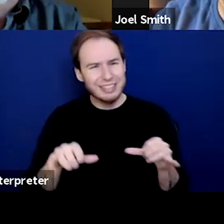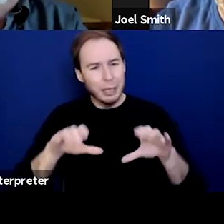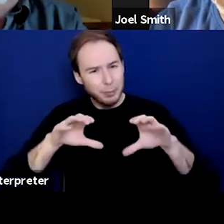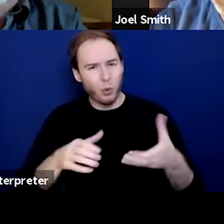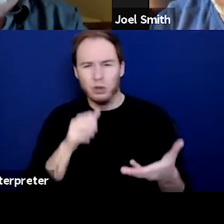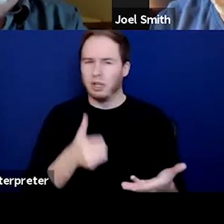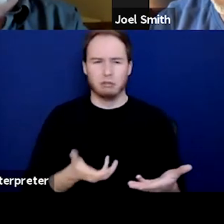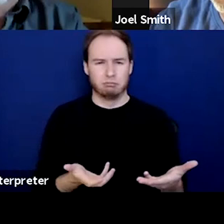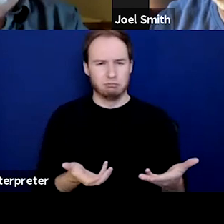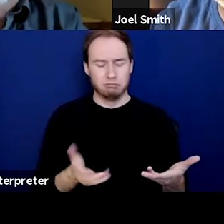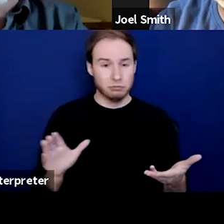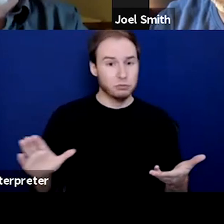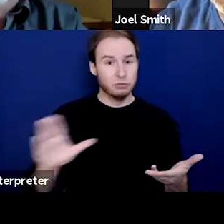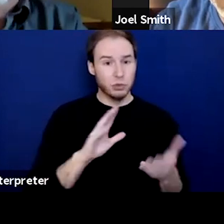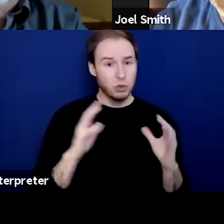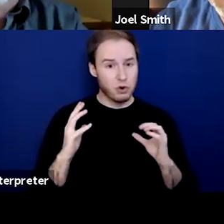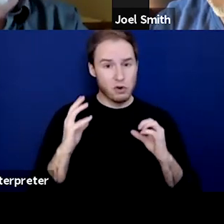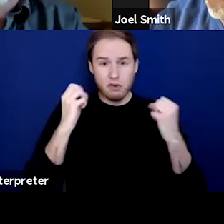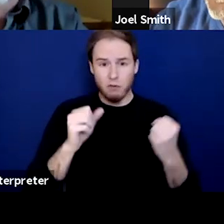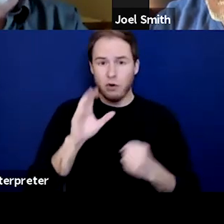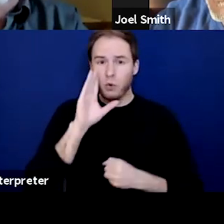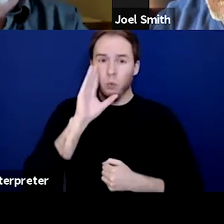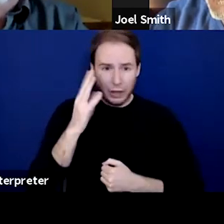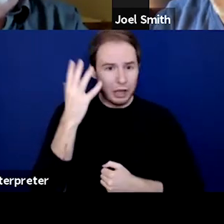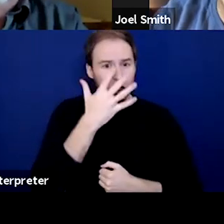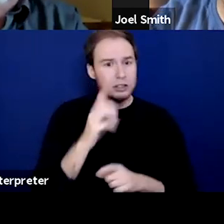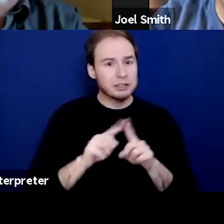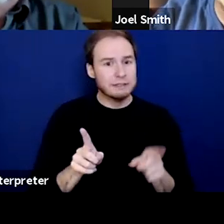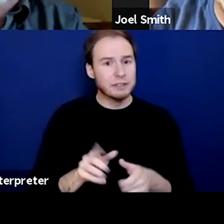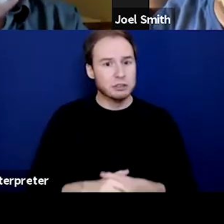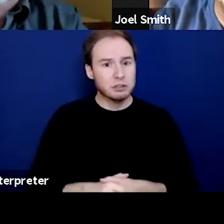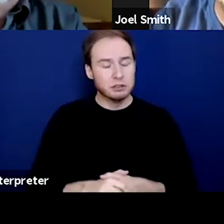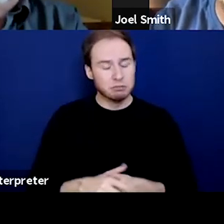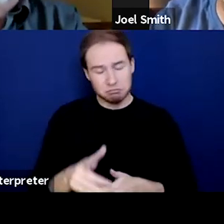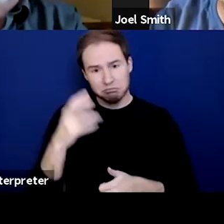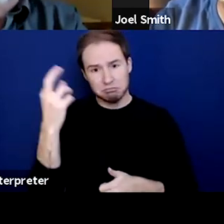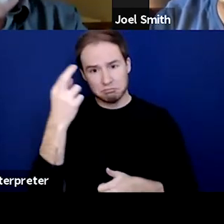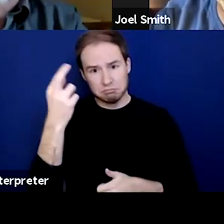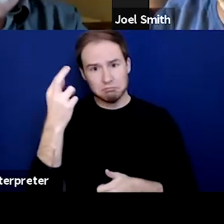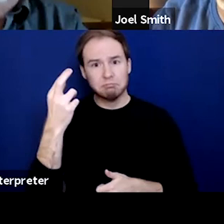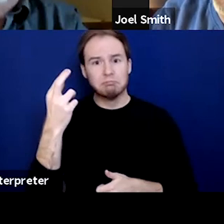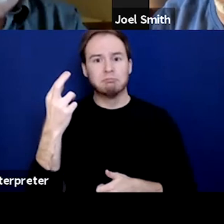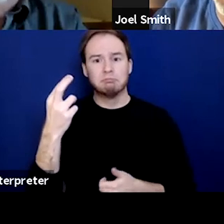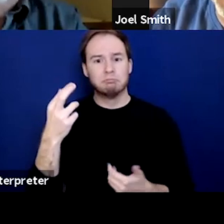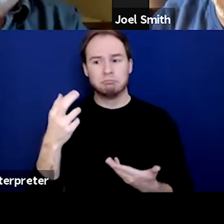That your recovery is gonna look a little different than mine. That you gonna realize some things that I'll never be able to see.